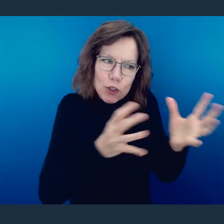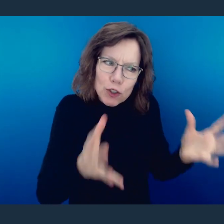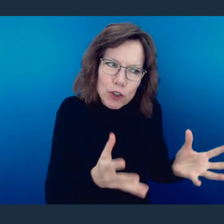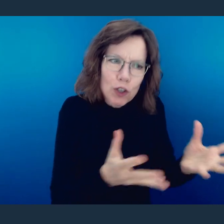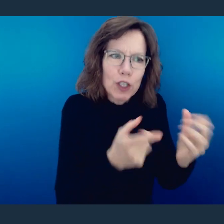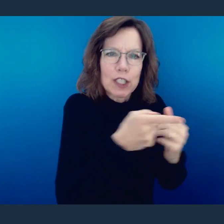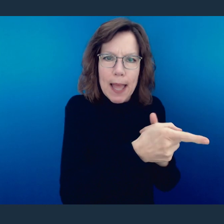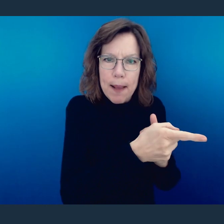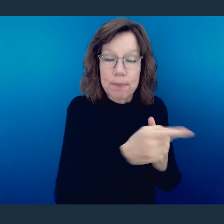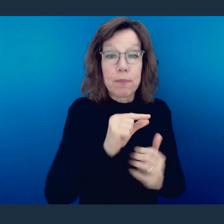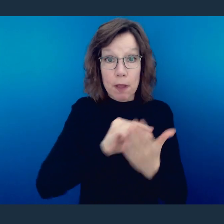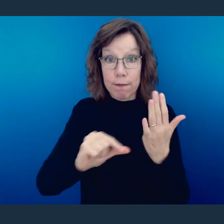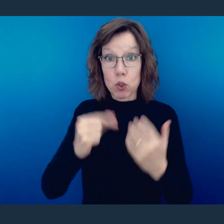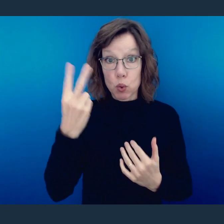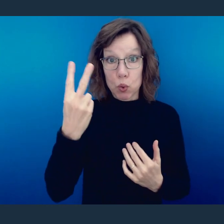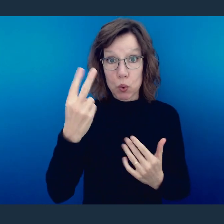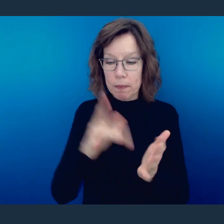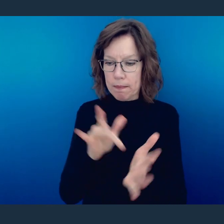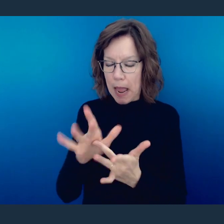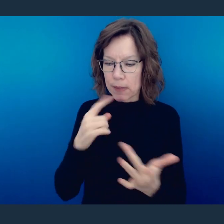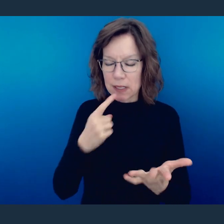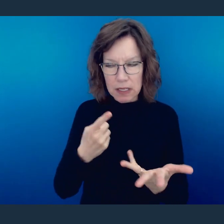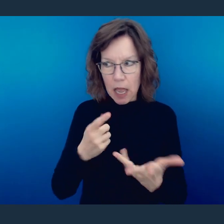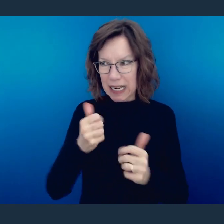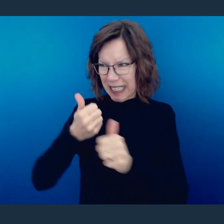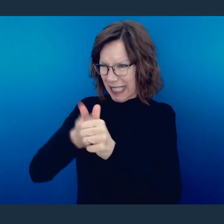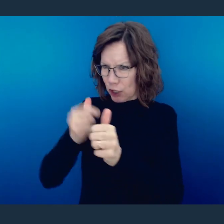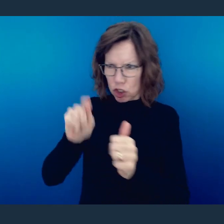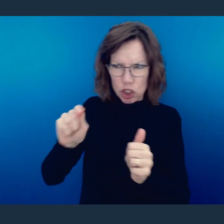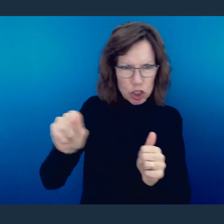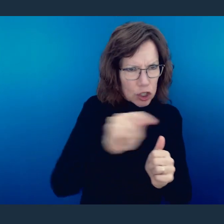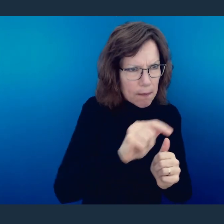them up. In verse 2, the Bible says, "Let each of us